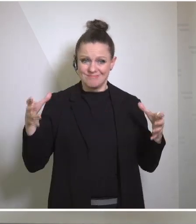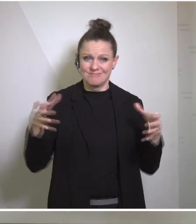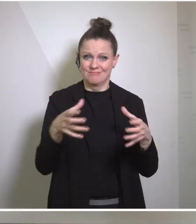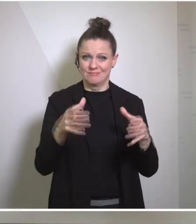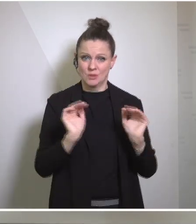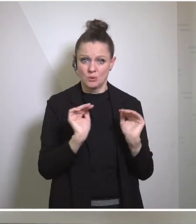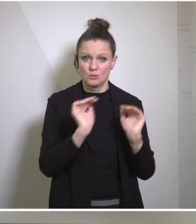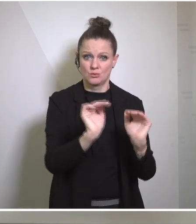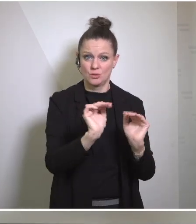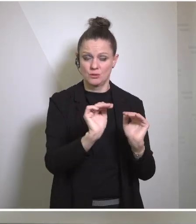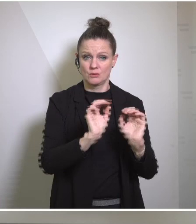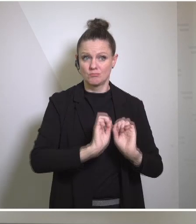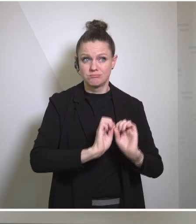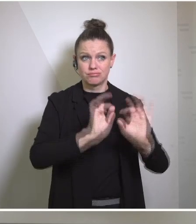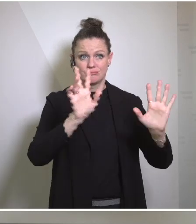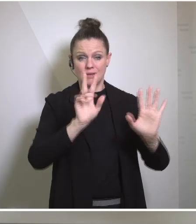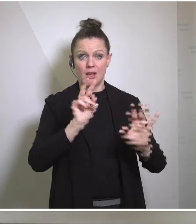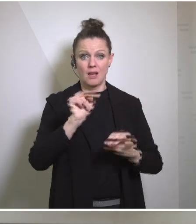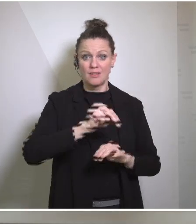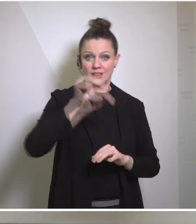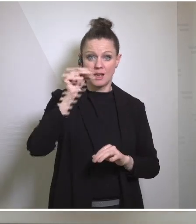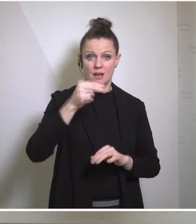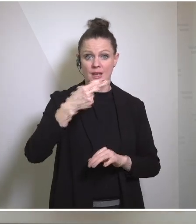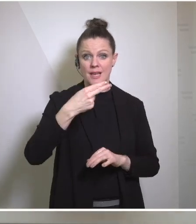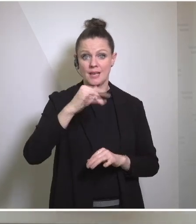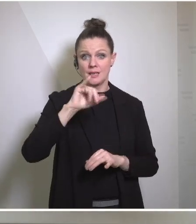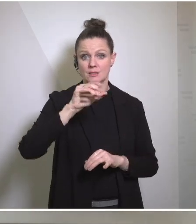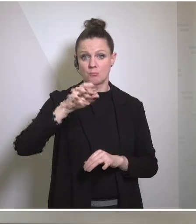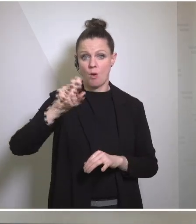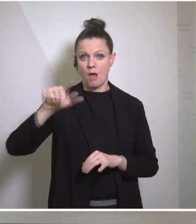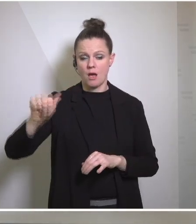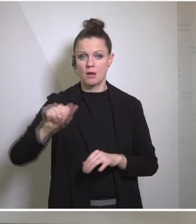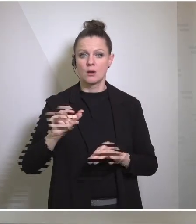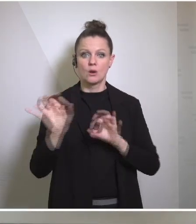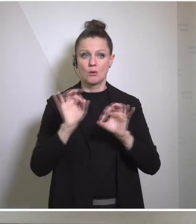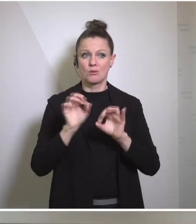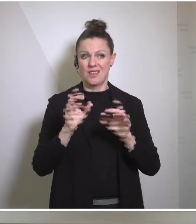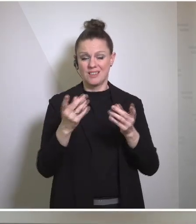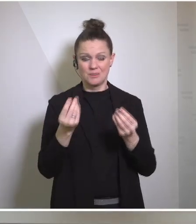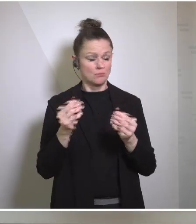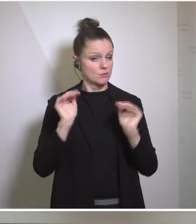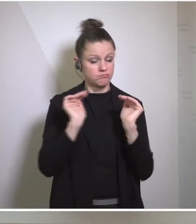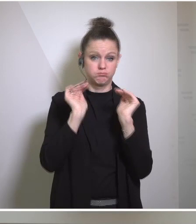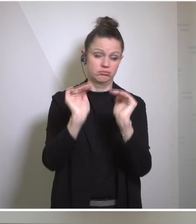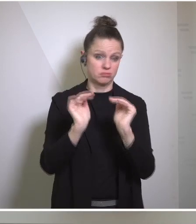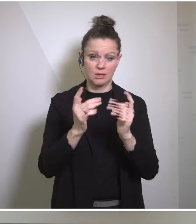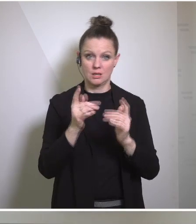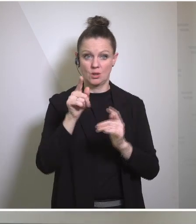to the north with Hisbollah in Lebanon or more broadly in the region. And in each of these